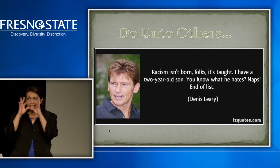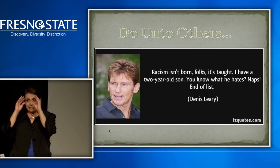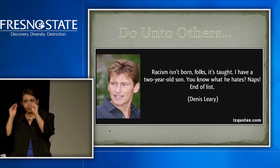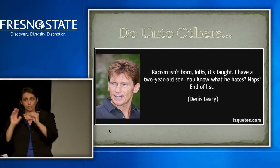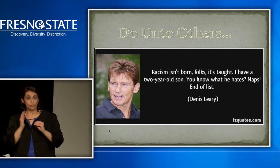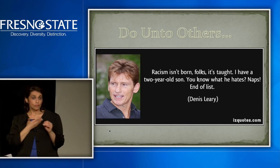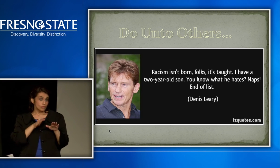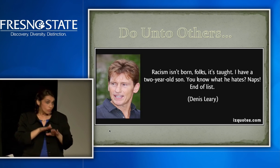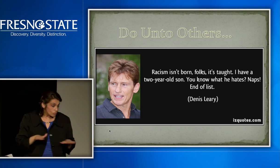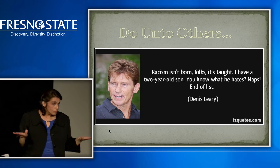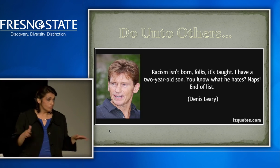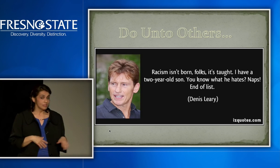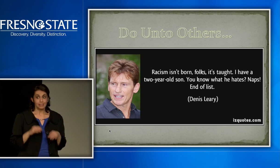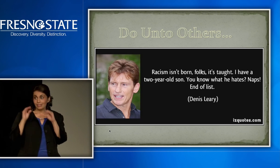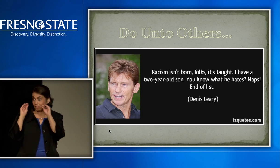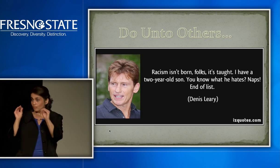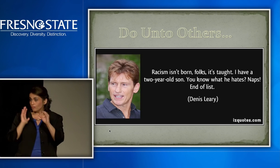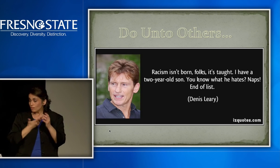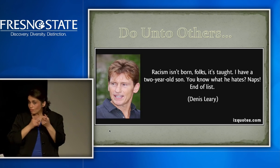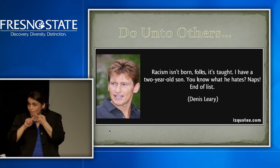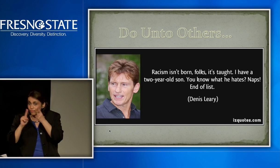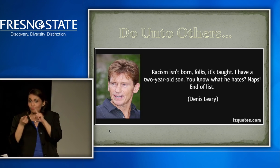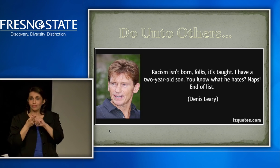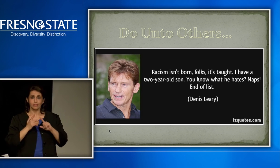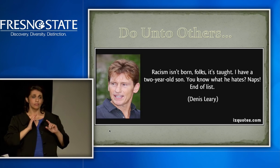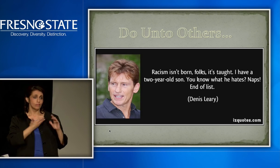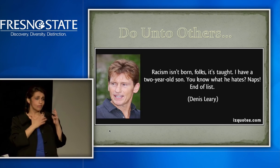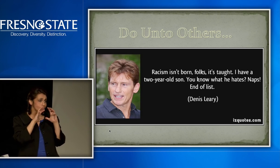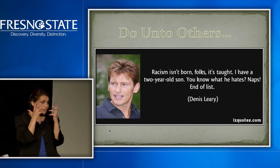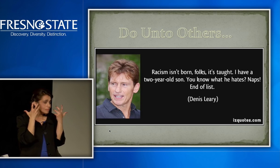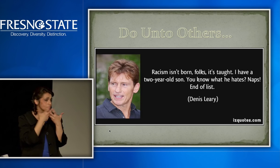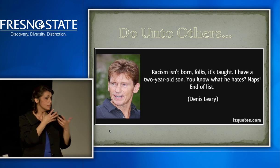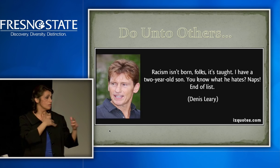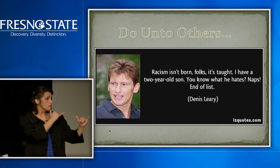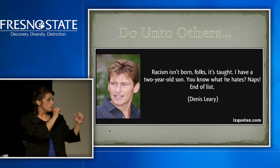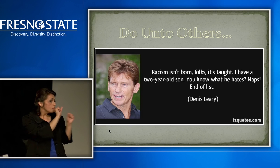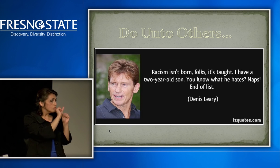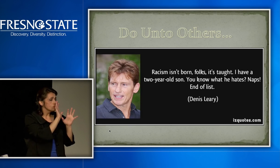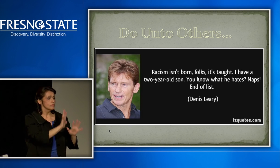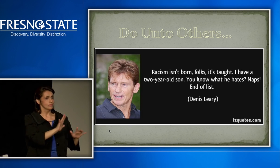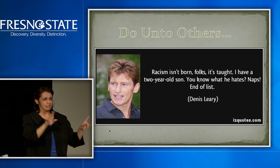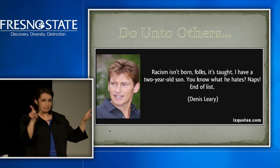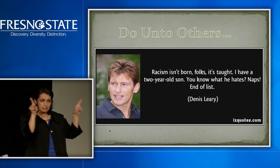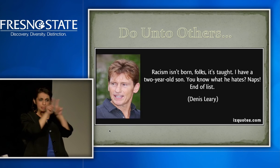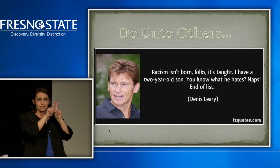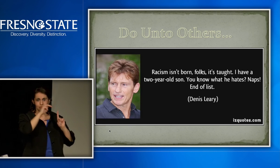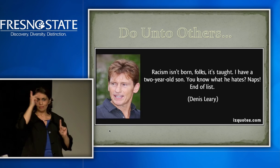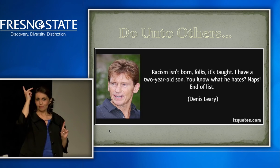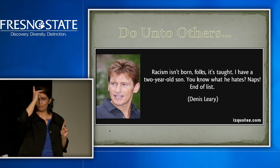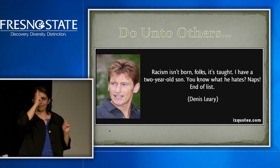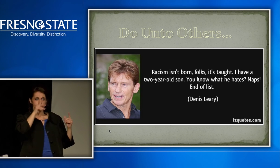And, it's important to teach our children, to teach our friends, to teach our coworkers